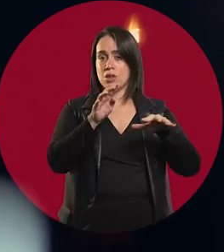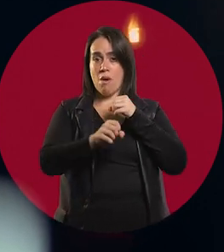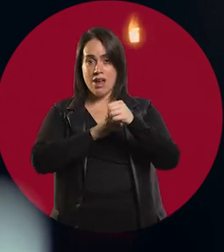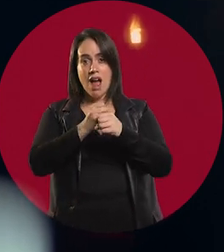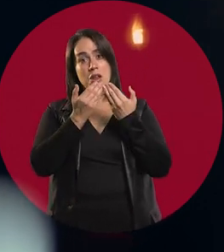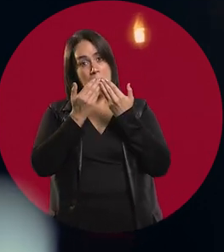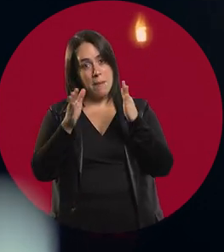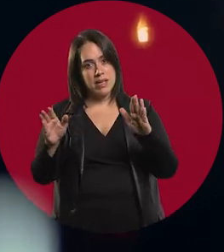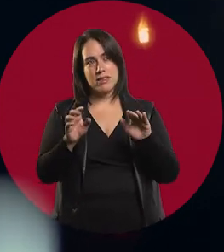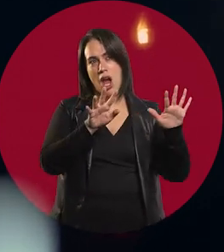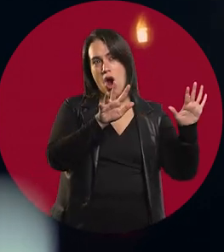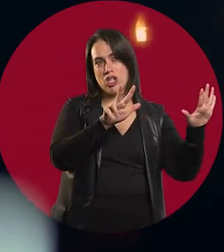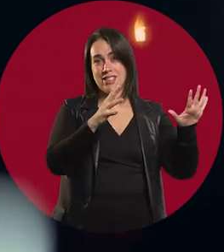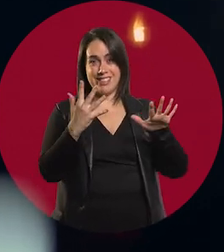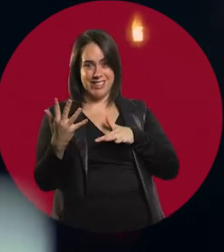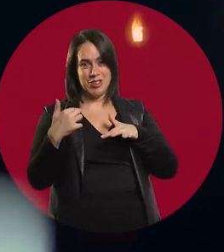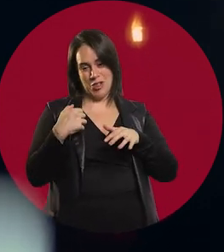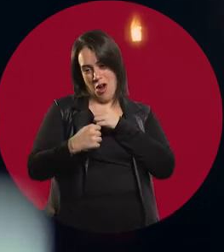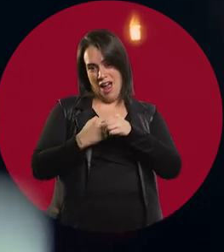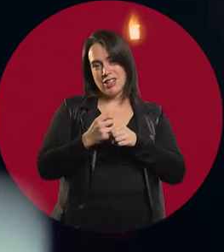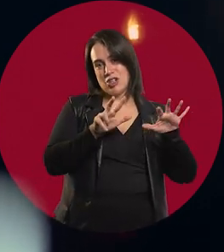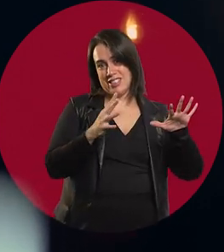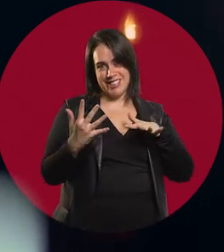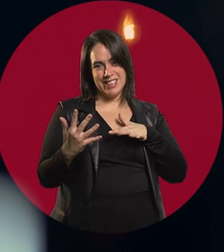In 1985. I'm from the 1985 generation.